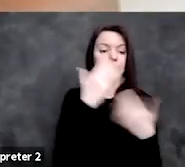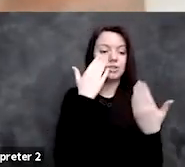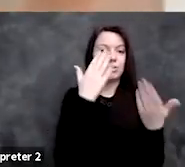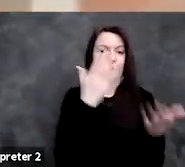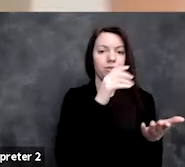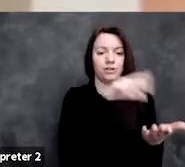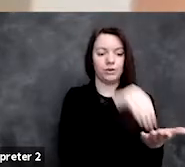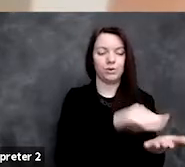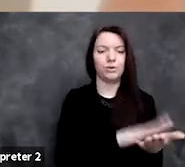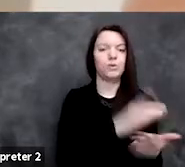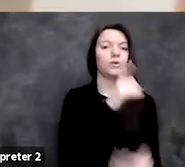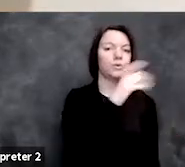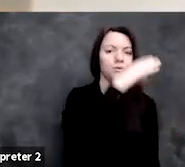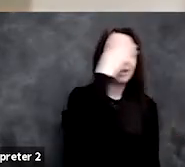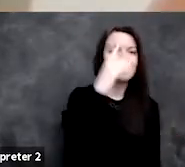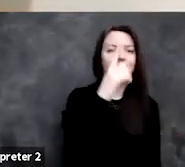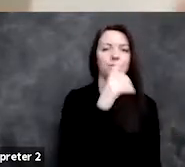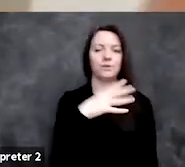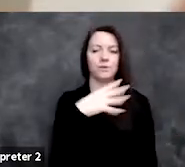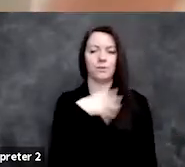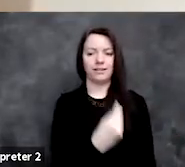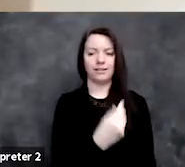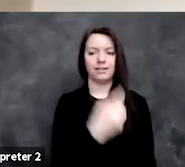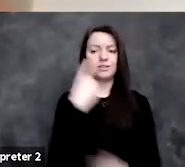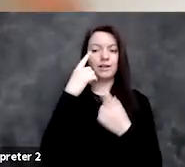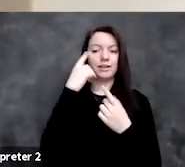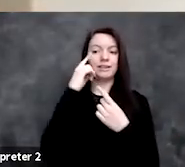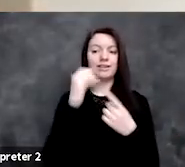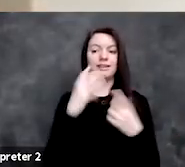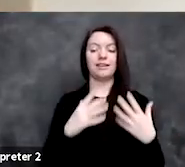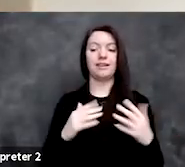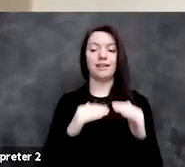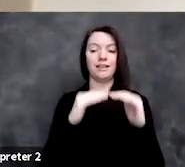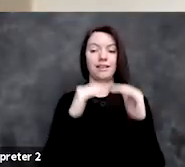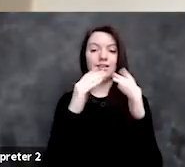And so I think the level of reporting is also proportional